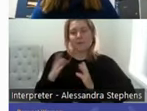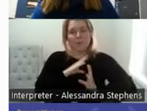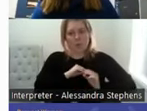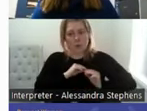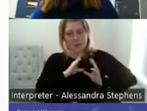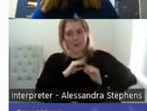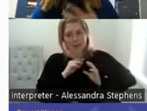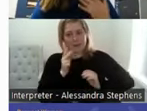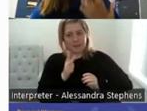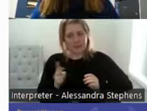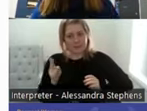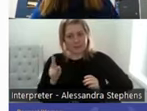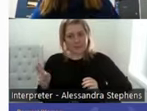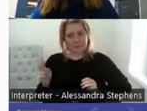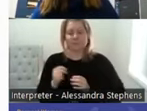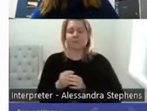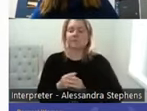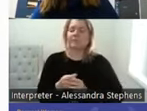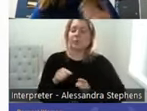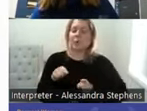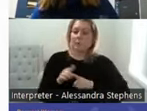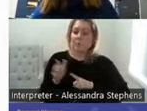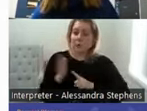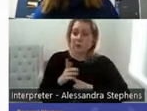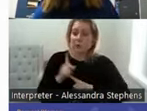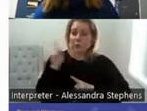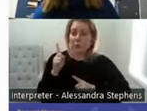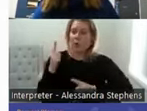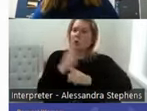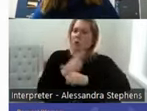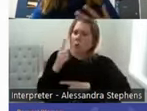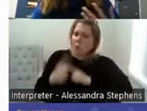being is talking about this, talking about it with your health care professionals. If